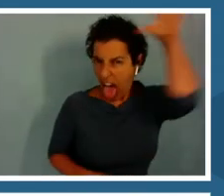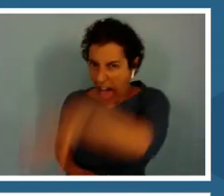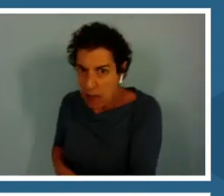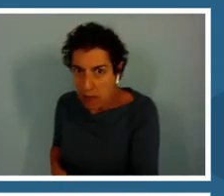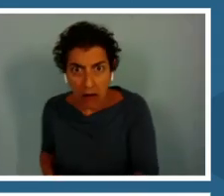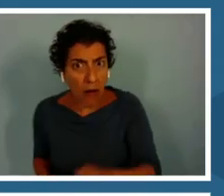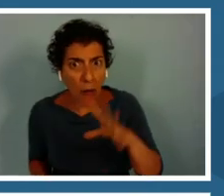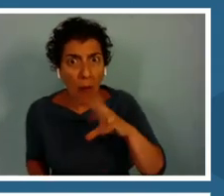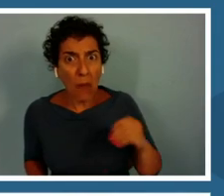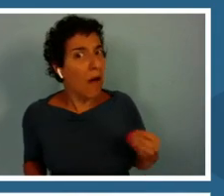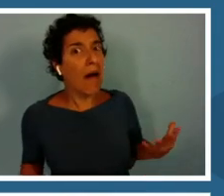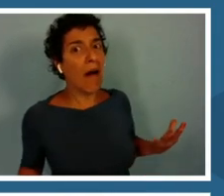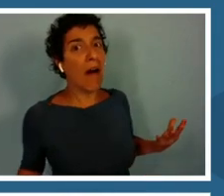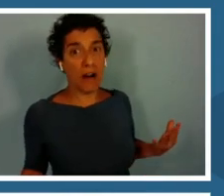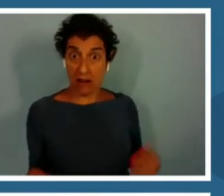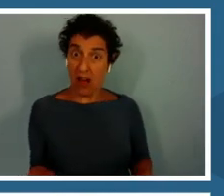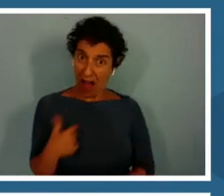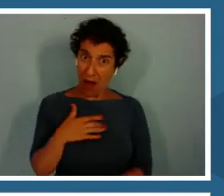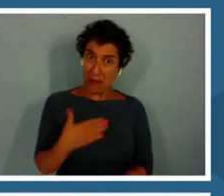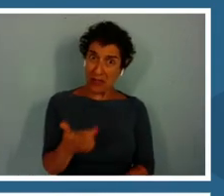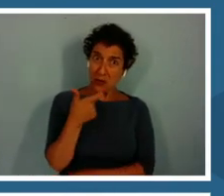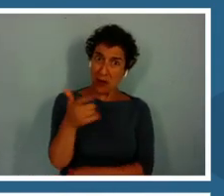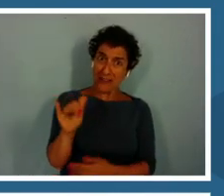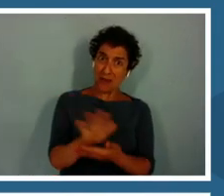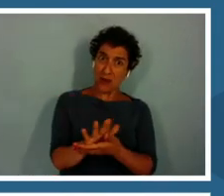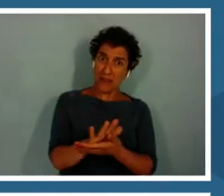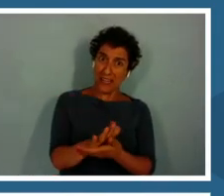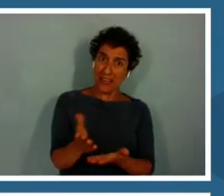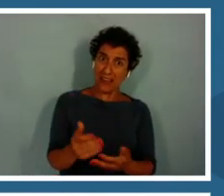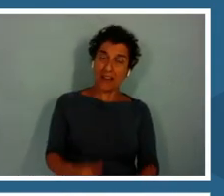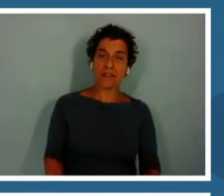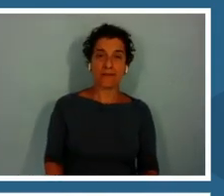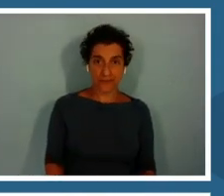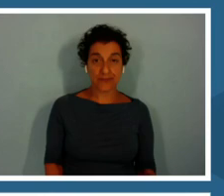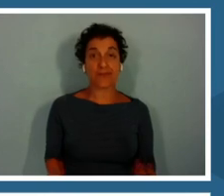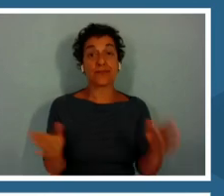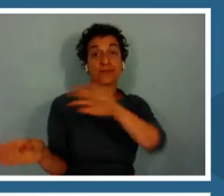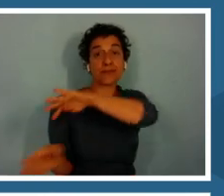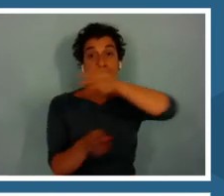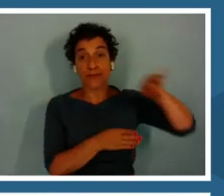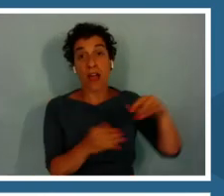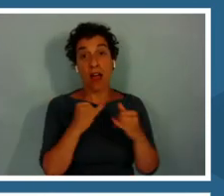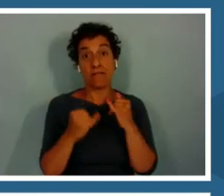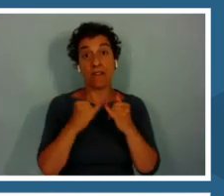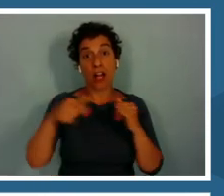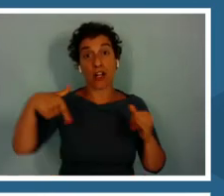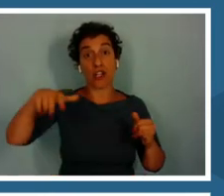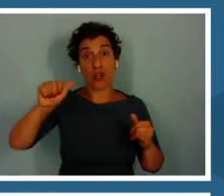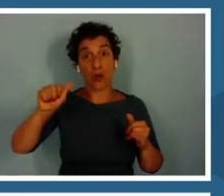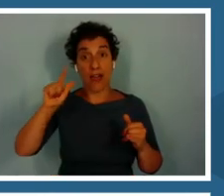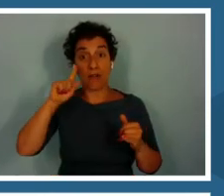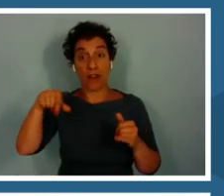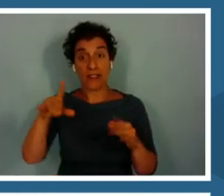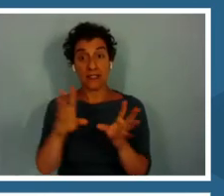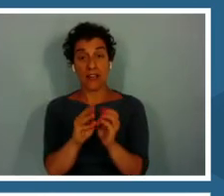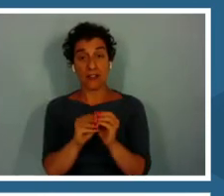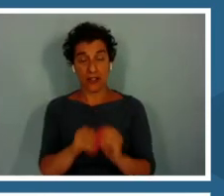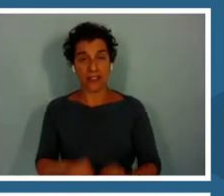Okay. That's it for that. We are on to the final Q&A of the session.